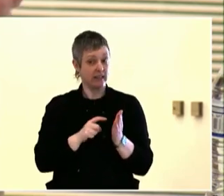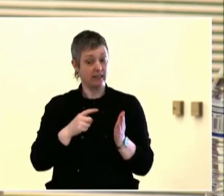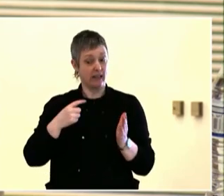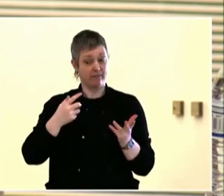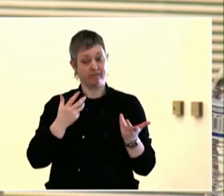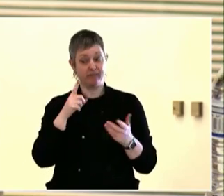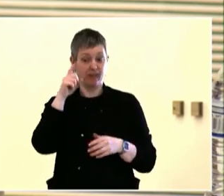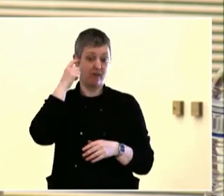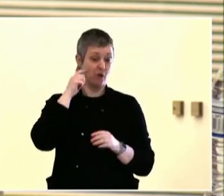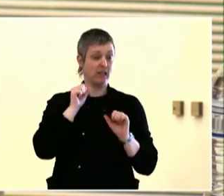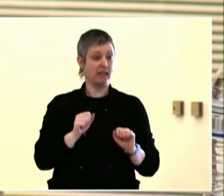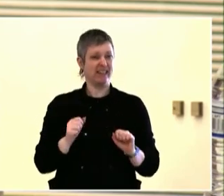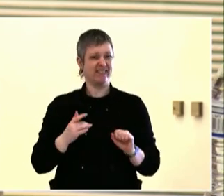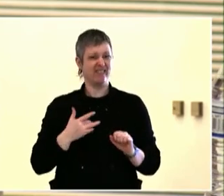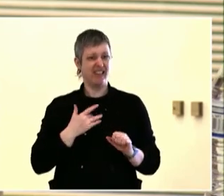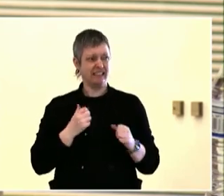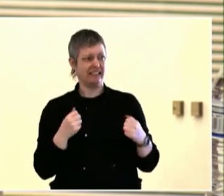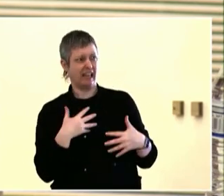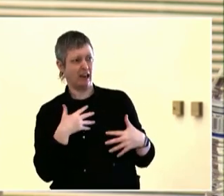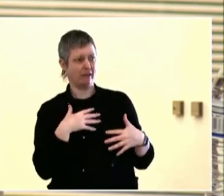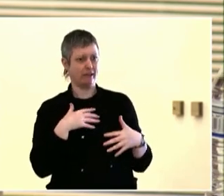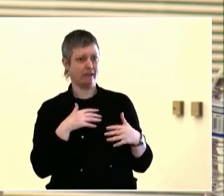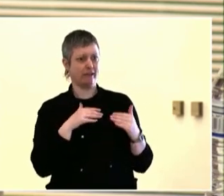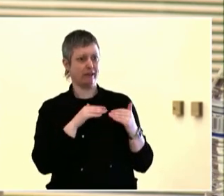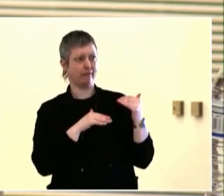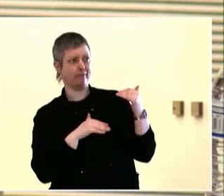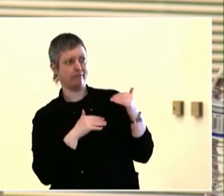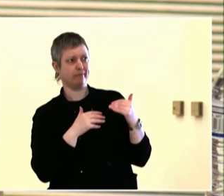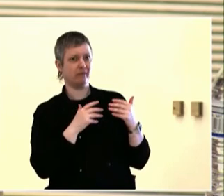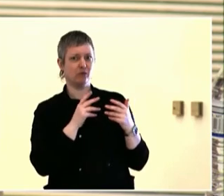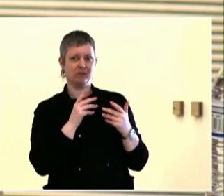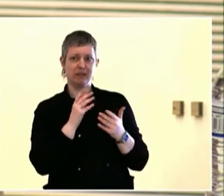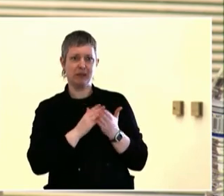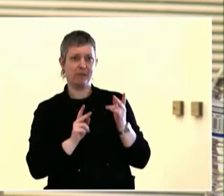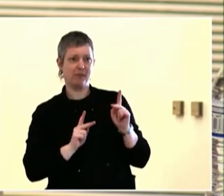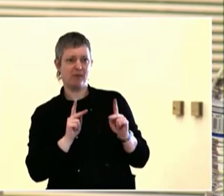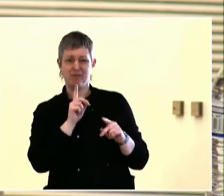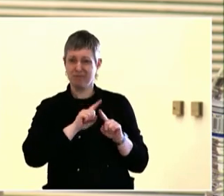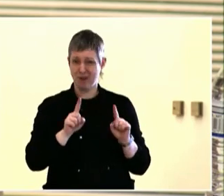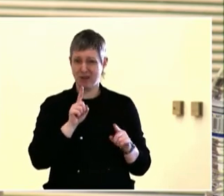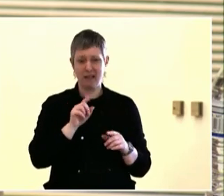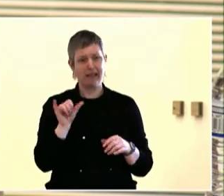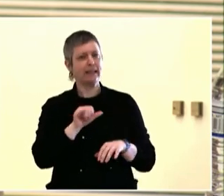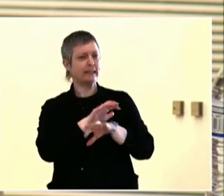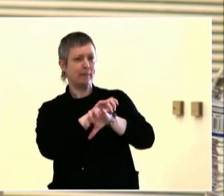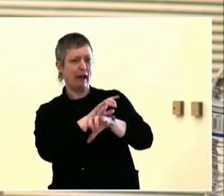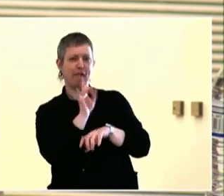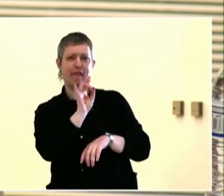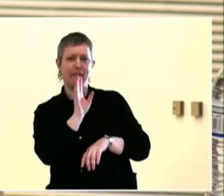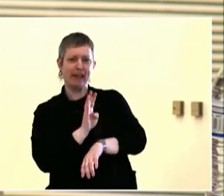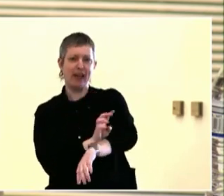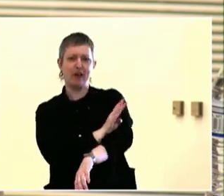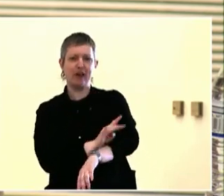that big that fast. So you already have the capacity here to make change. So when I say what is and